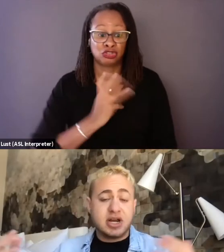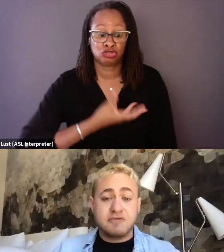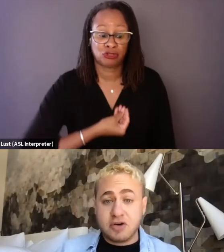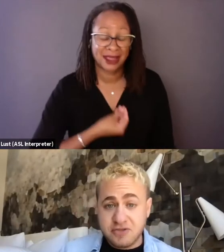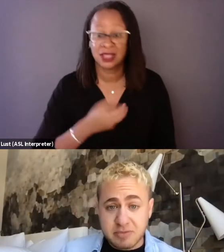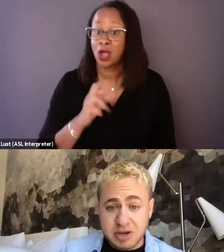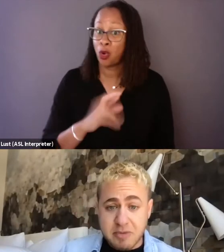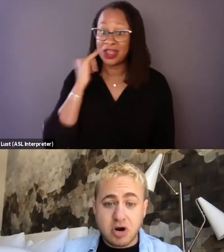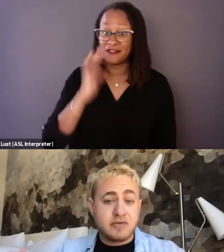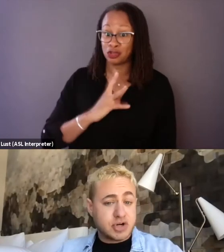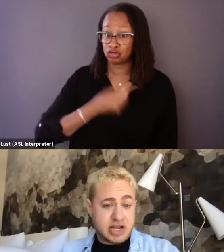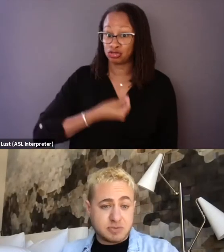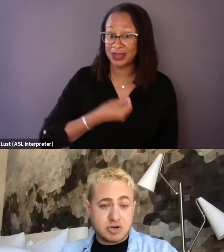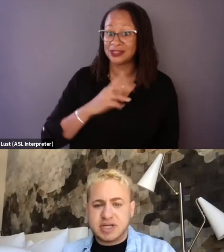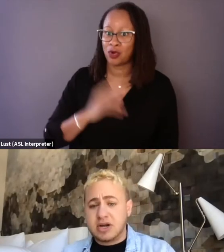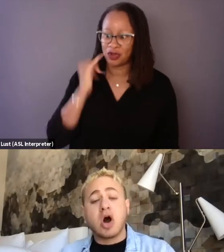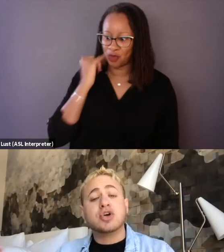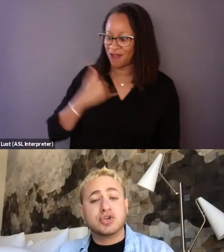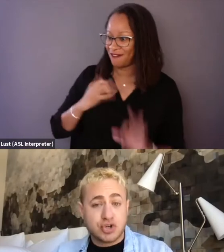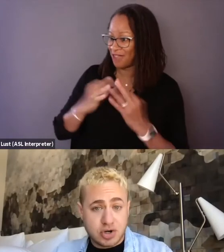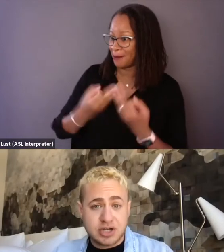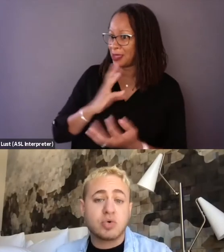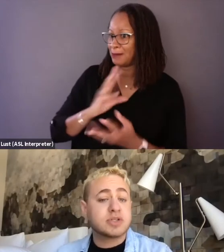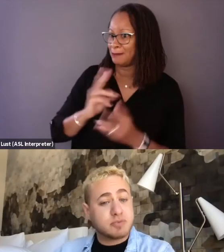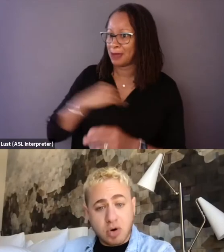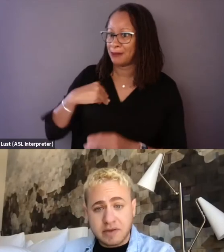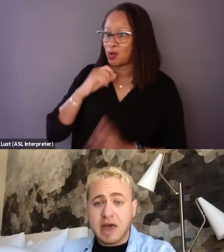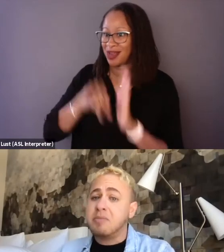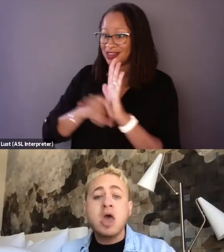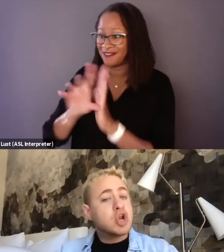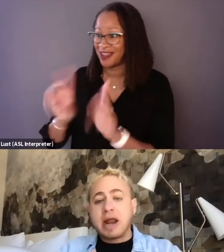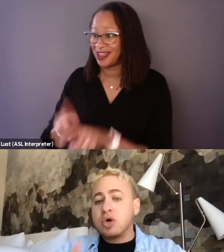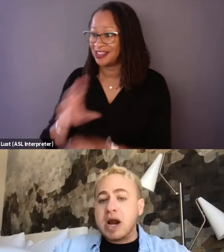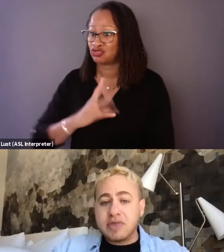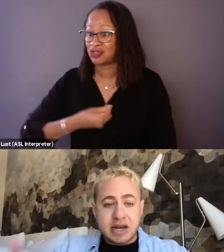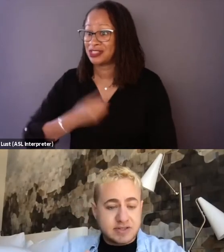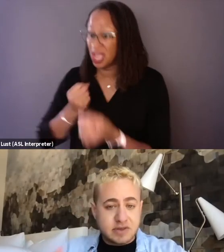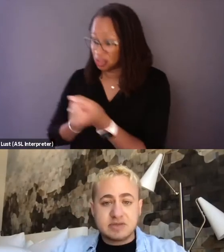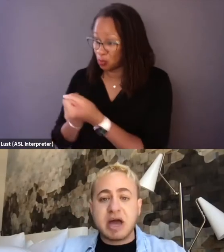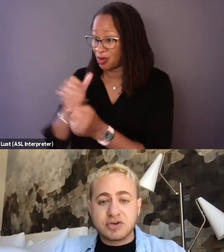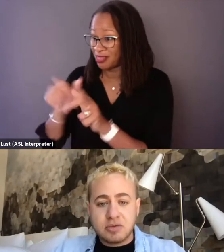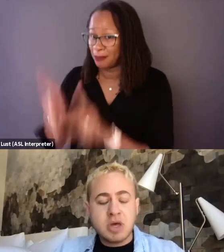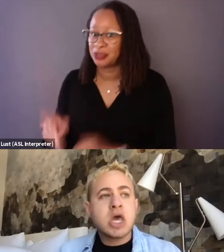if you're a family member of a trans person and on your journey towards supporting them, no matter where that is on the spectrum,